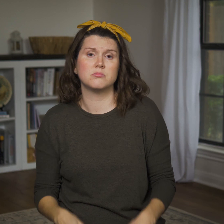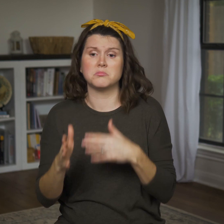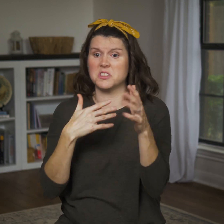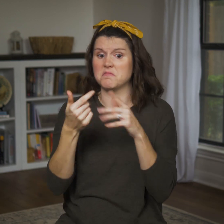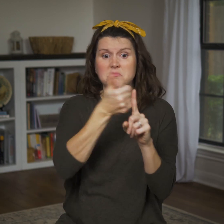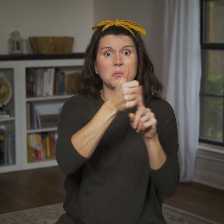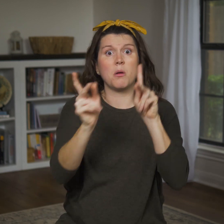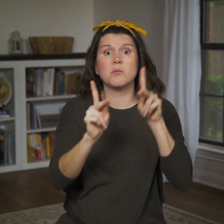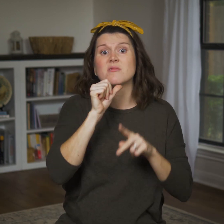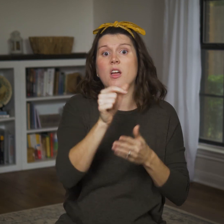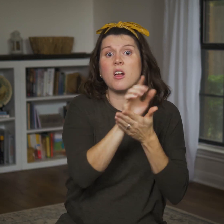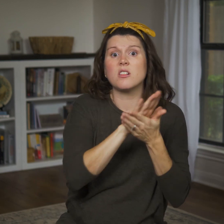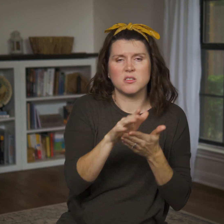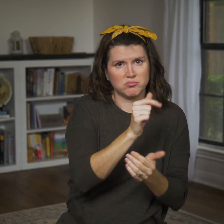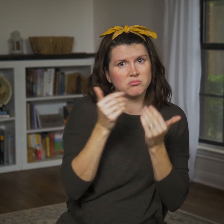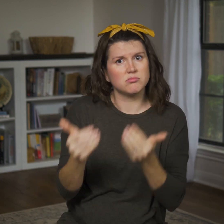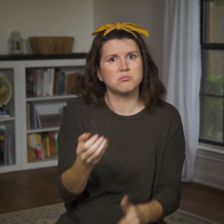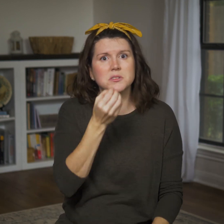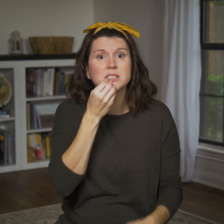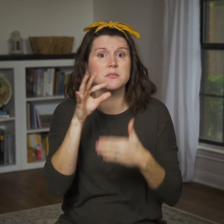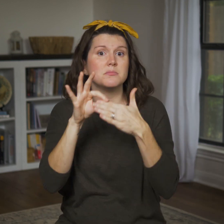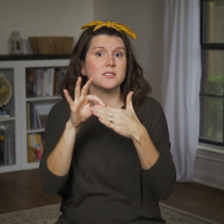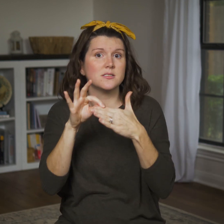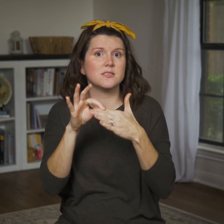and even unclean people can eat meat!